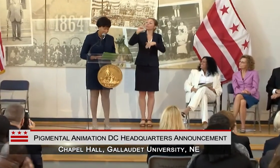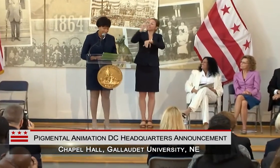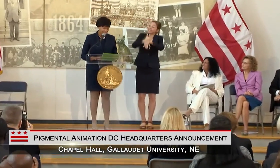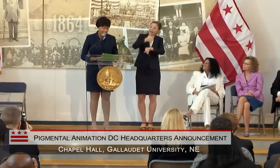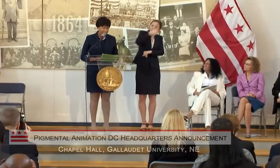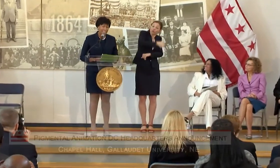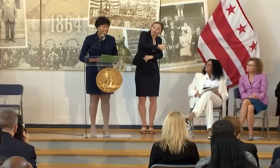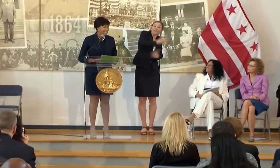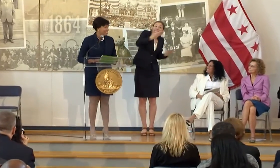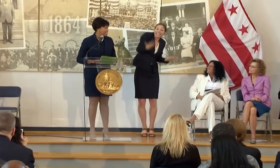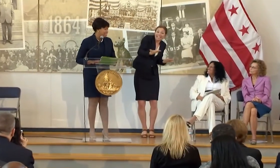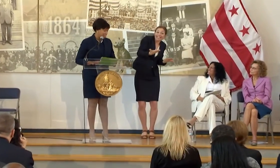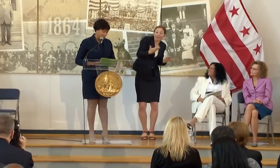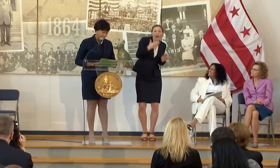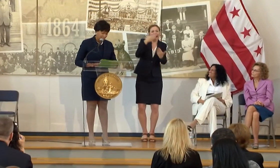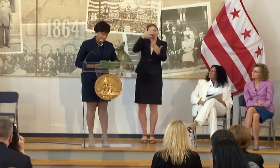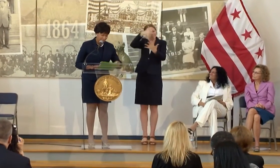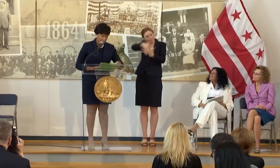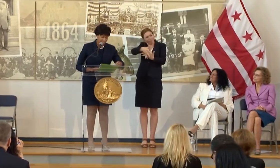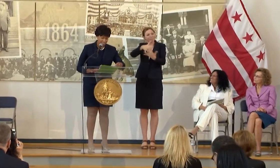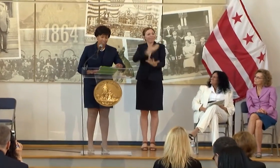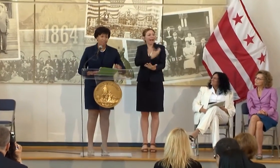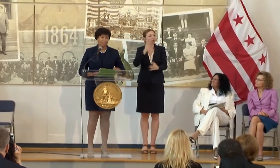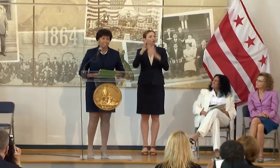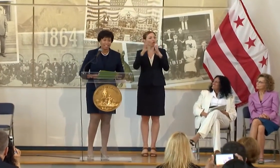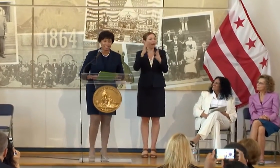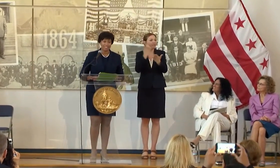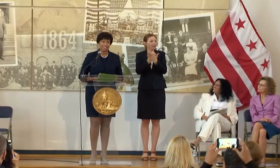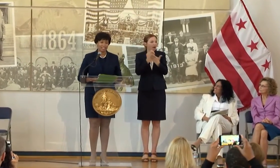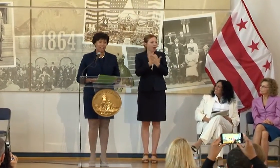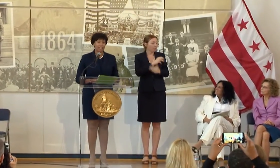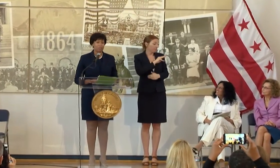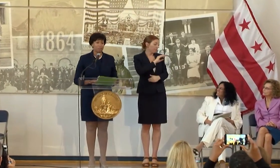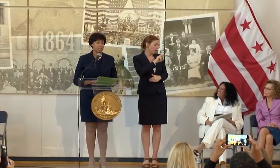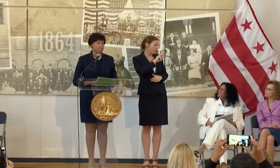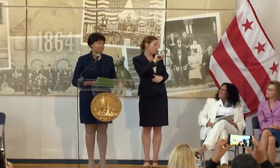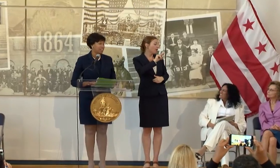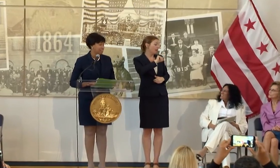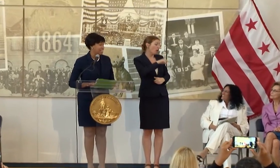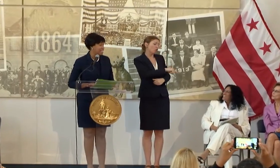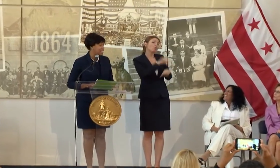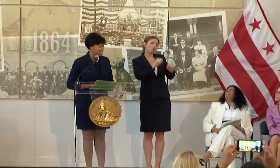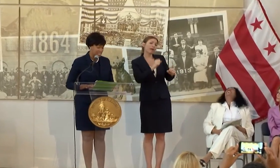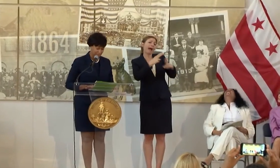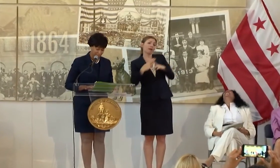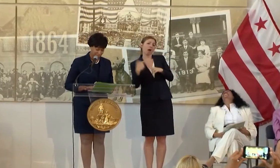AND IT IS INDEED OKAY MARINA TO CALL US THE HOLLYWOOD OF THE EAST.